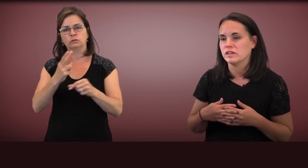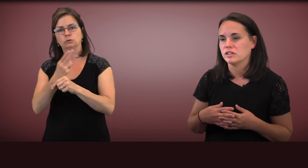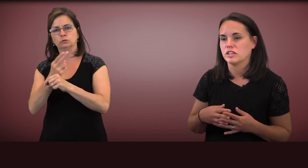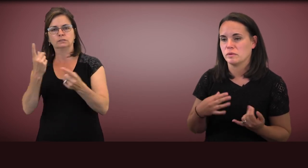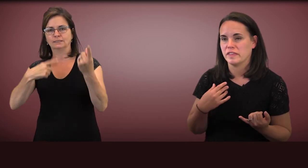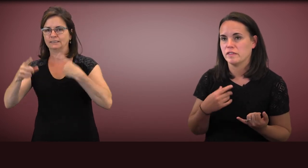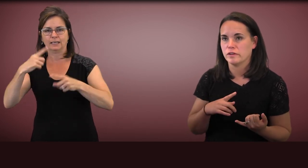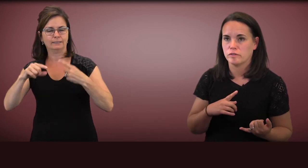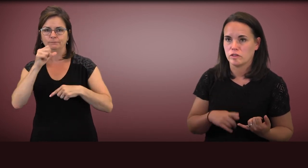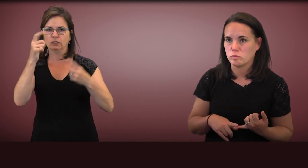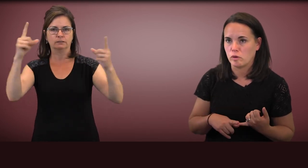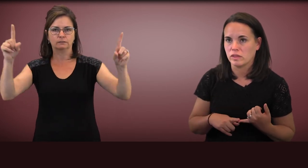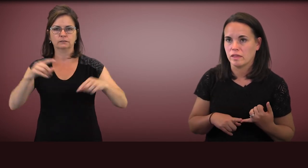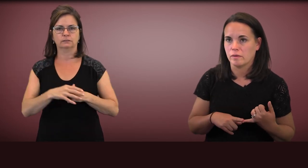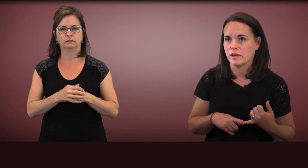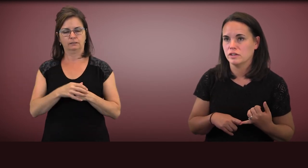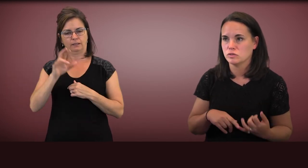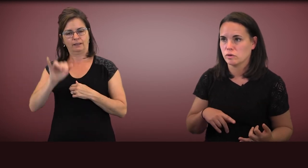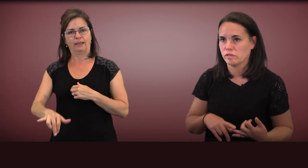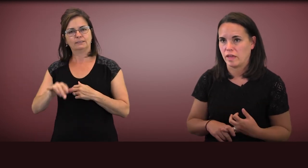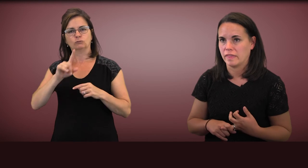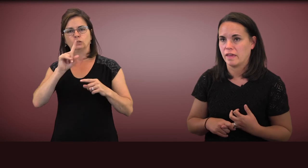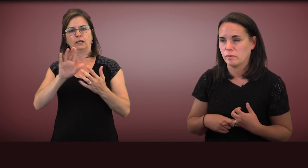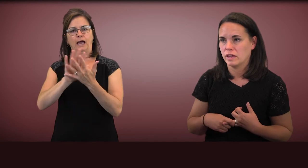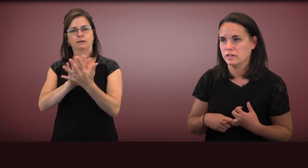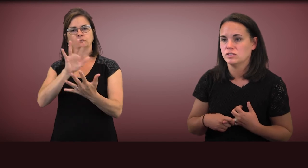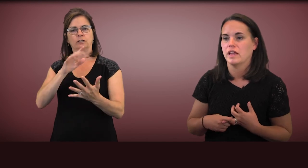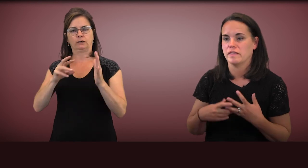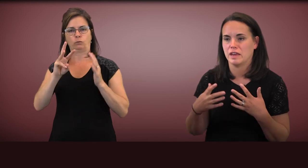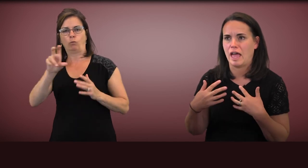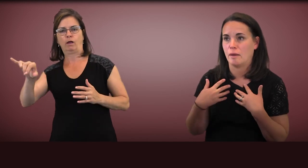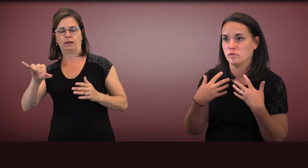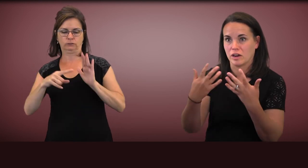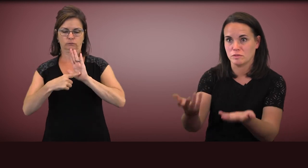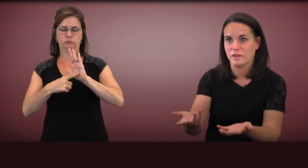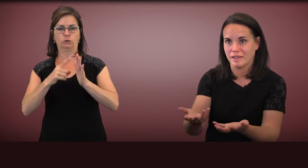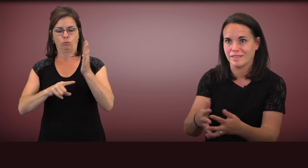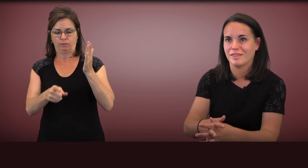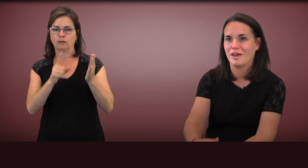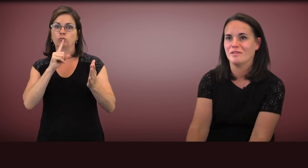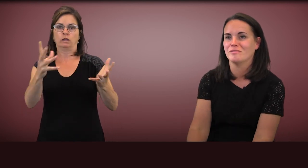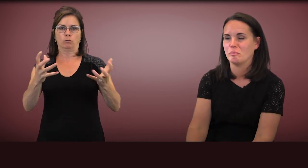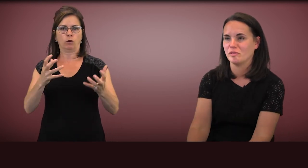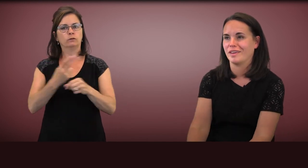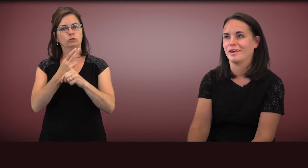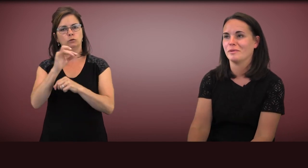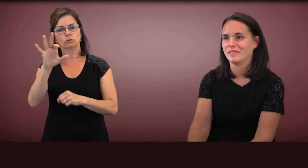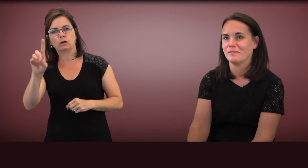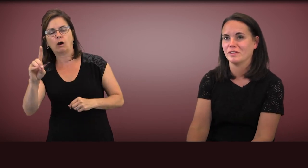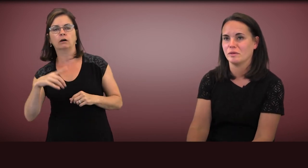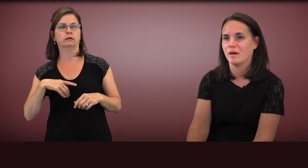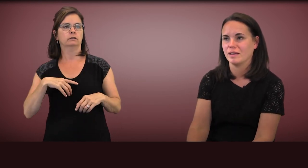initially with either using spoken language or sign language as an abstract means of representing what they really want.